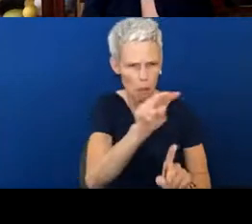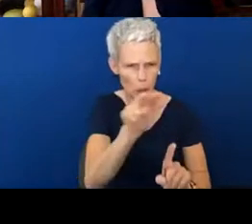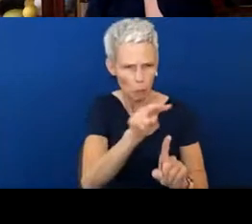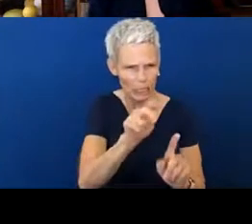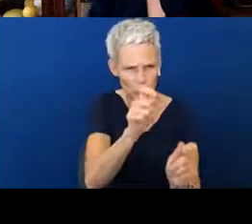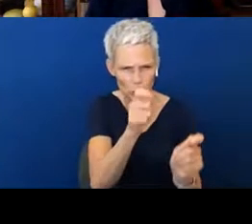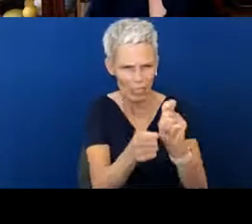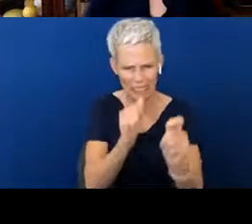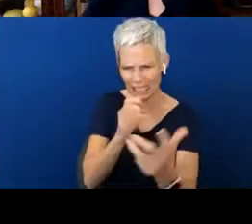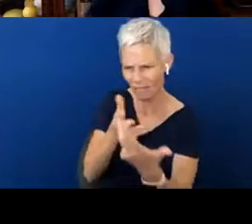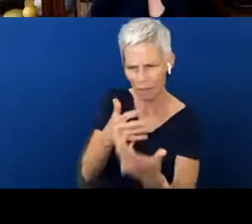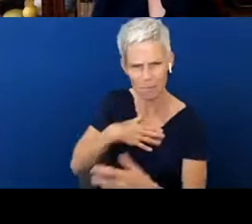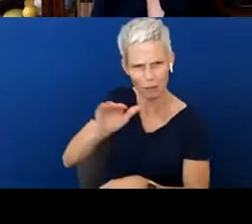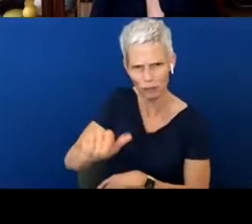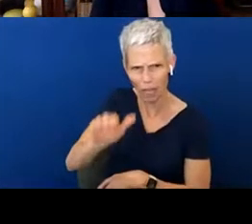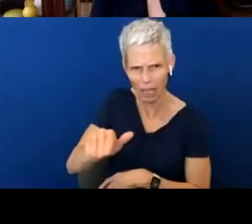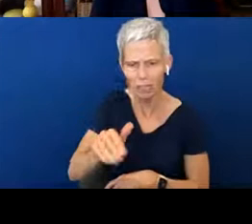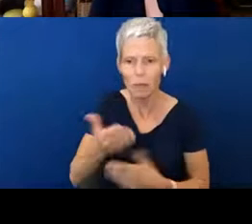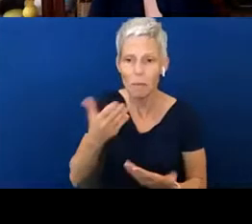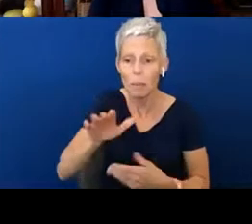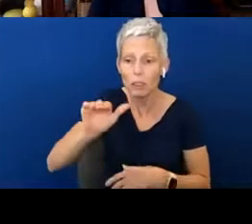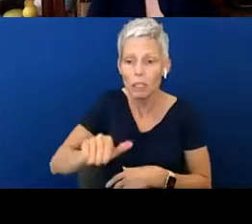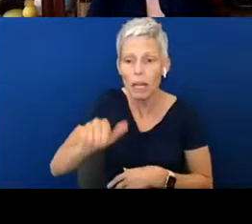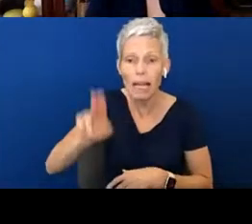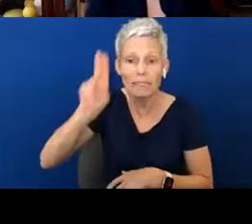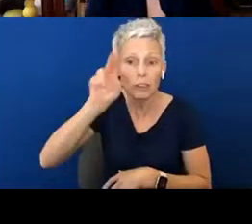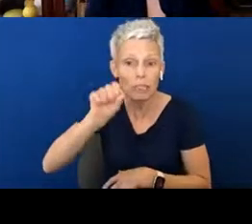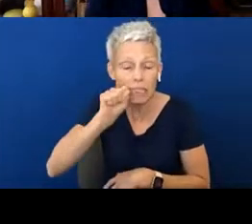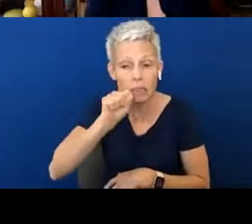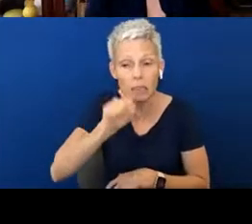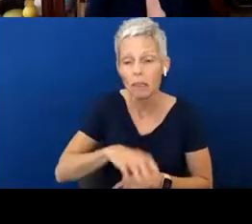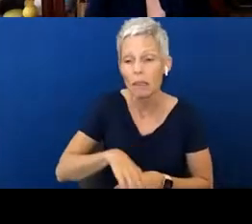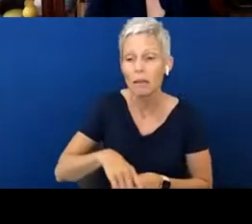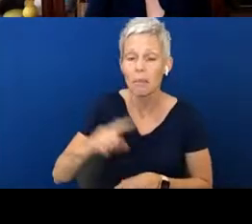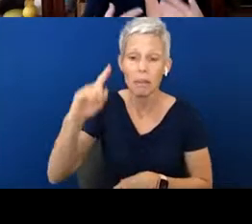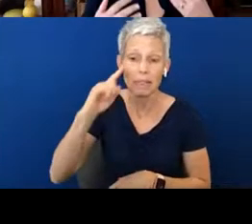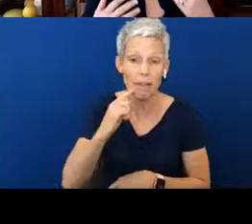my child. Your child may be, may have Ushers, there may be deaf- blindness involved. And so